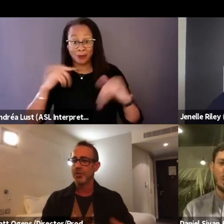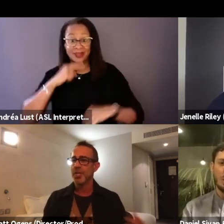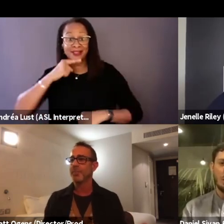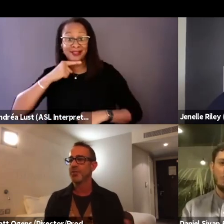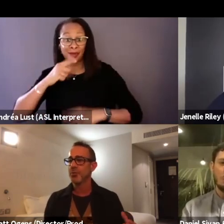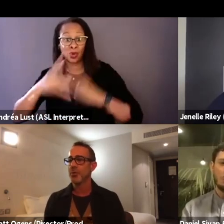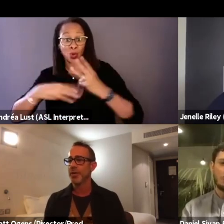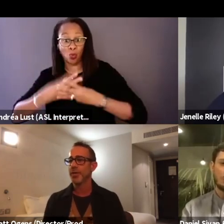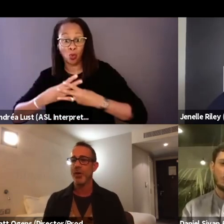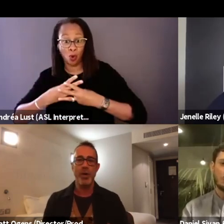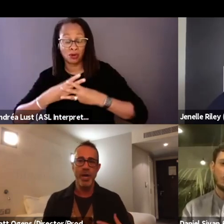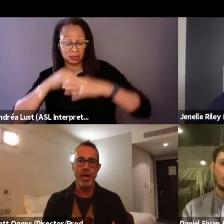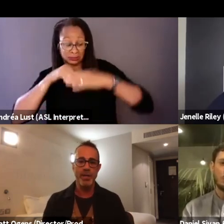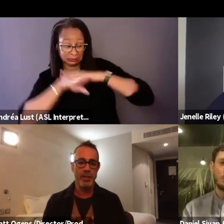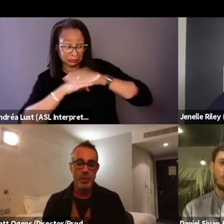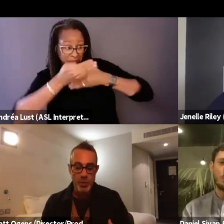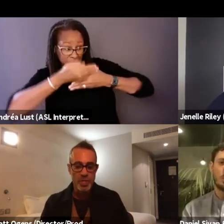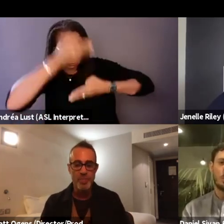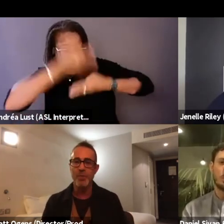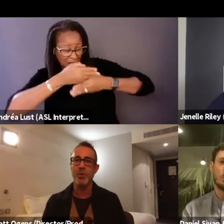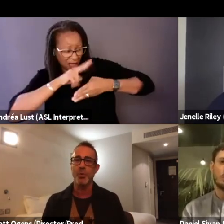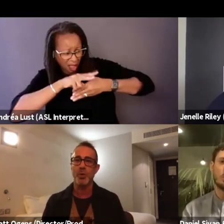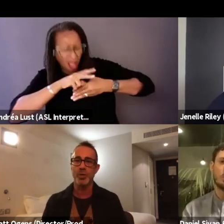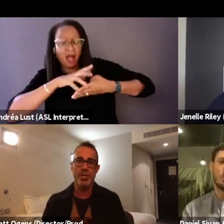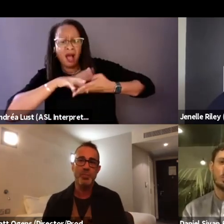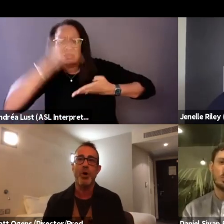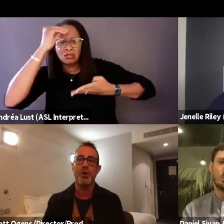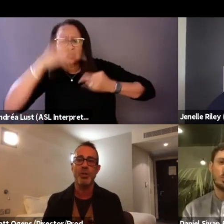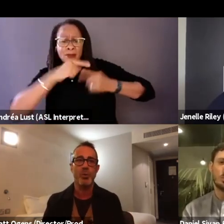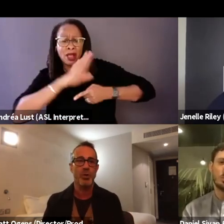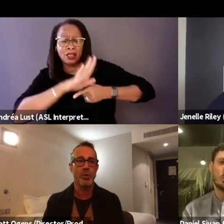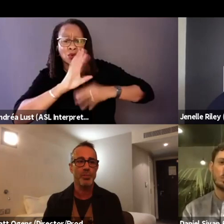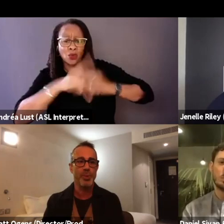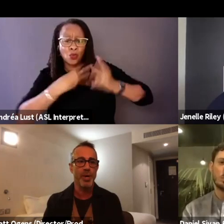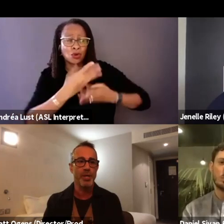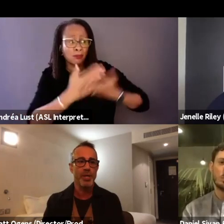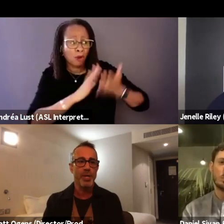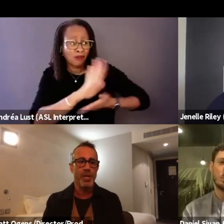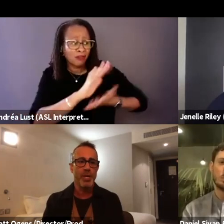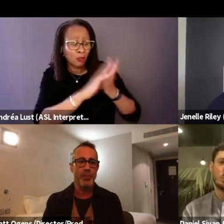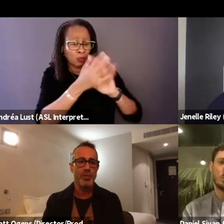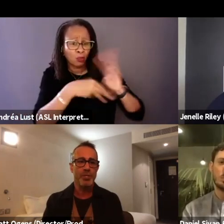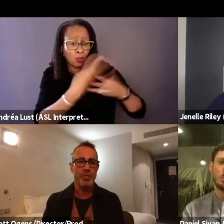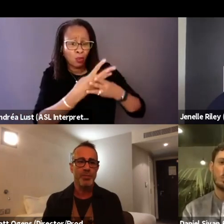steps through the window and learns about their world and as part of their world, but it was,